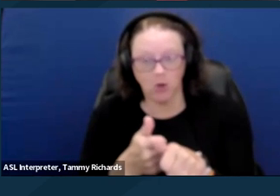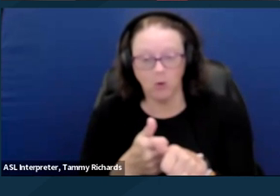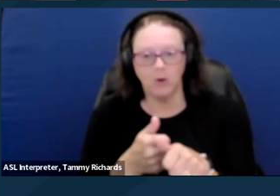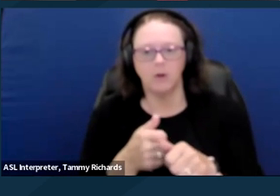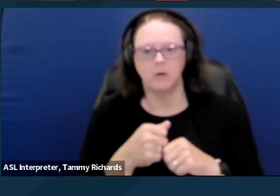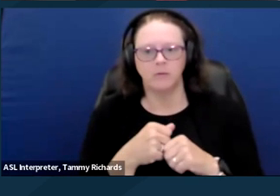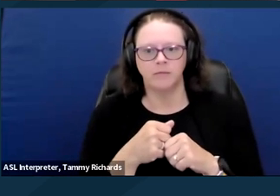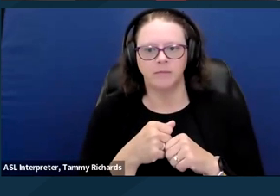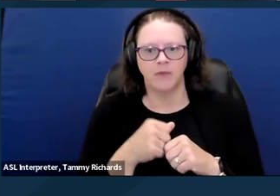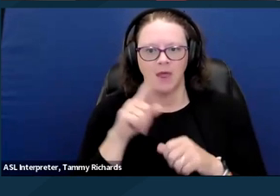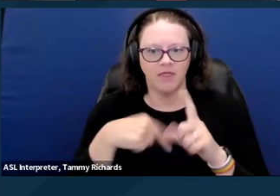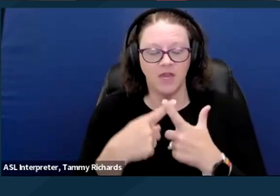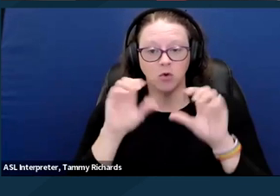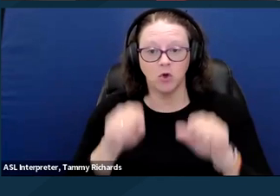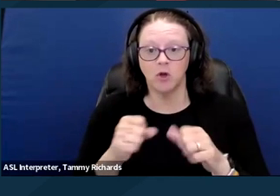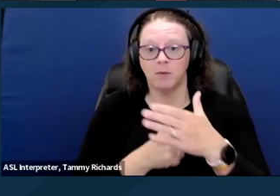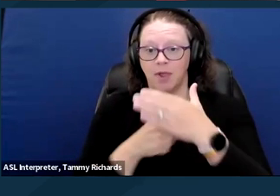meaning that someone else makes decisions for you.